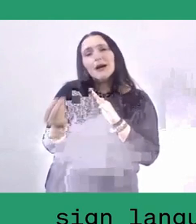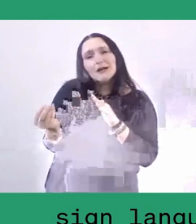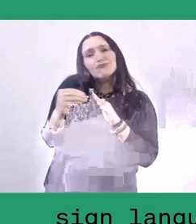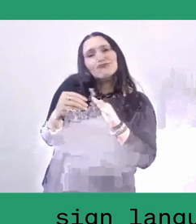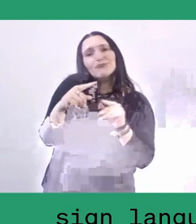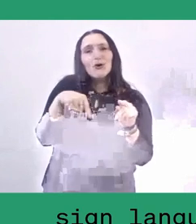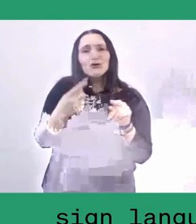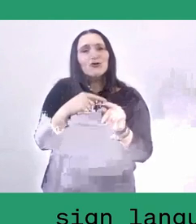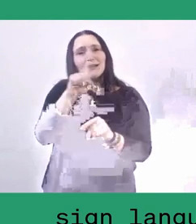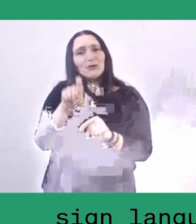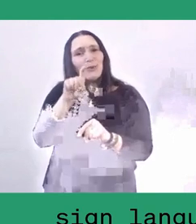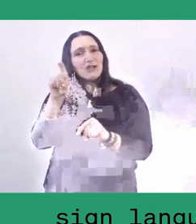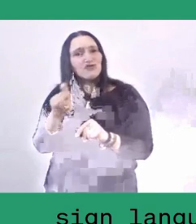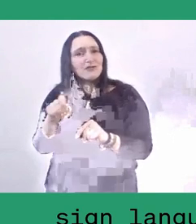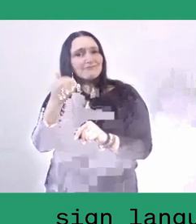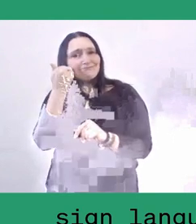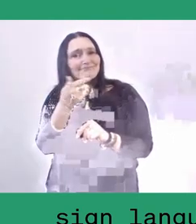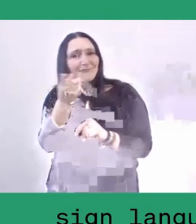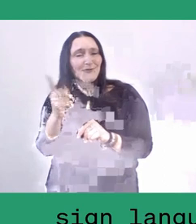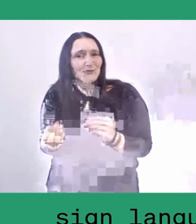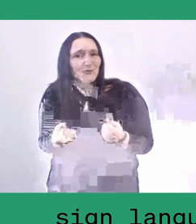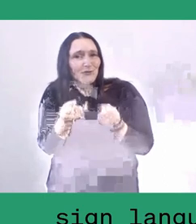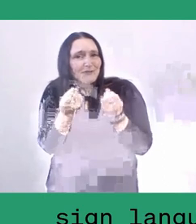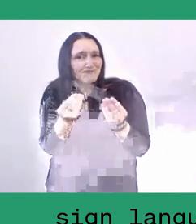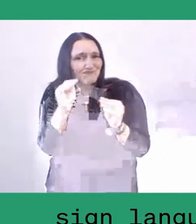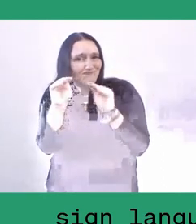and share your questions with our speakers.